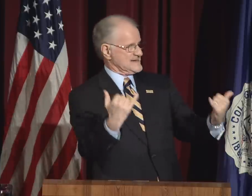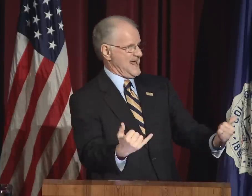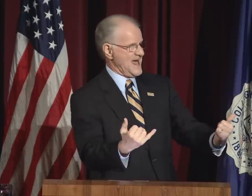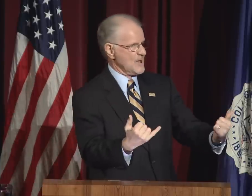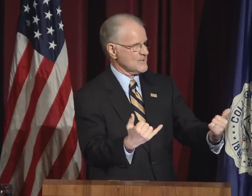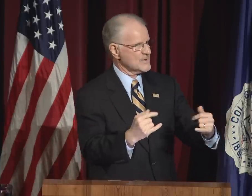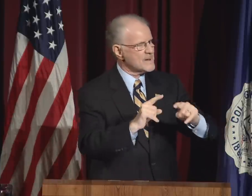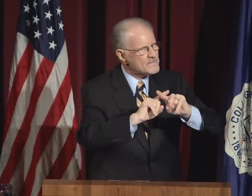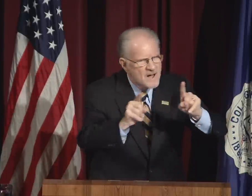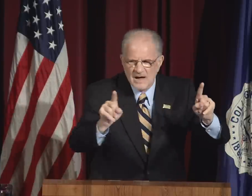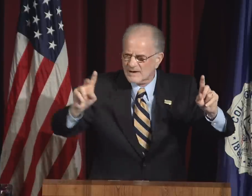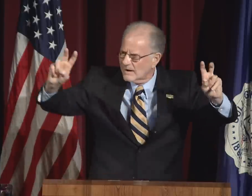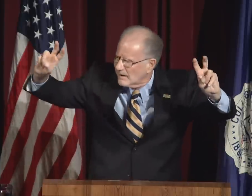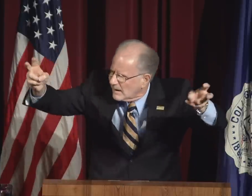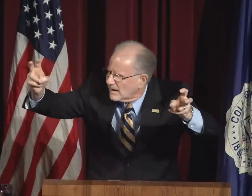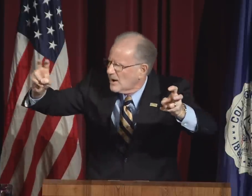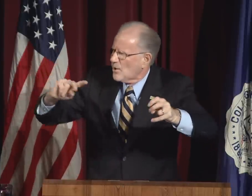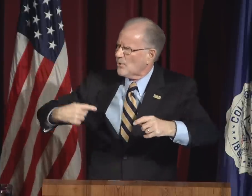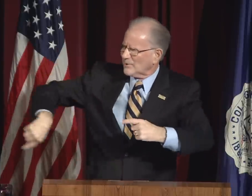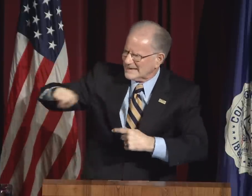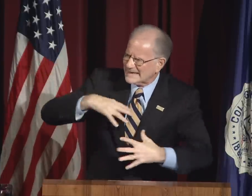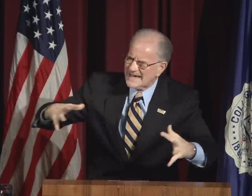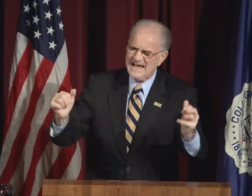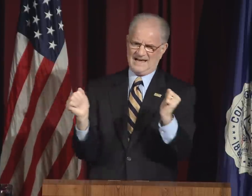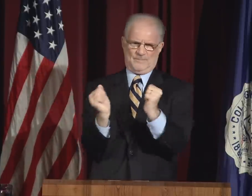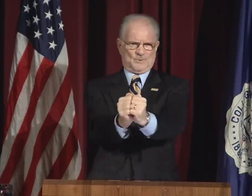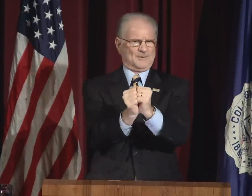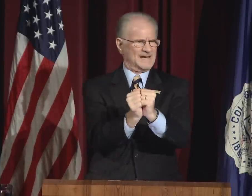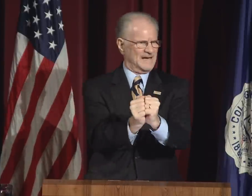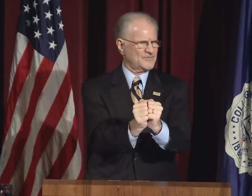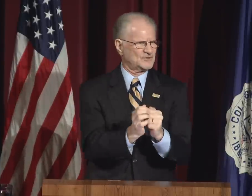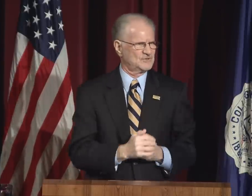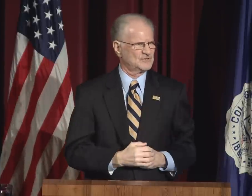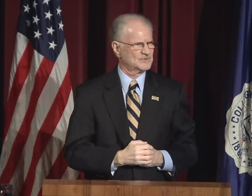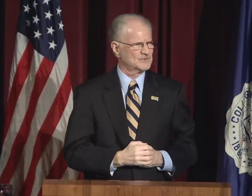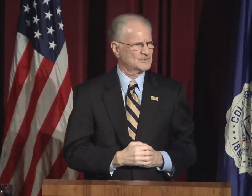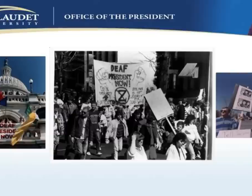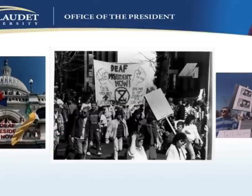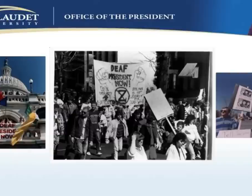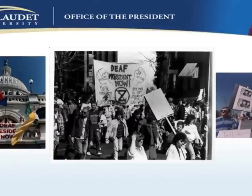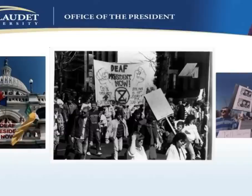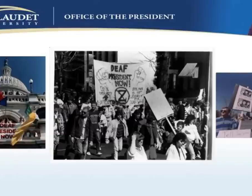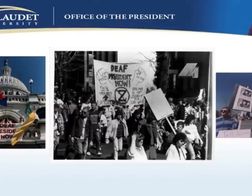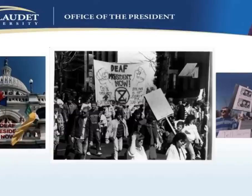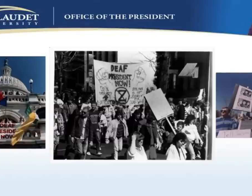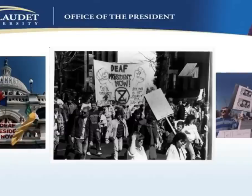We were a diverse community then as we are now. But we came together.